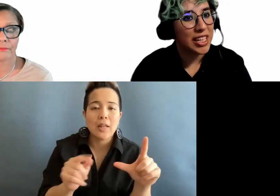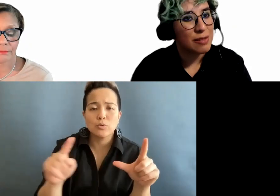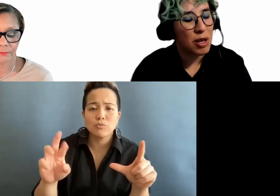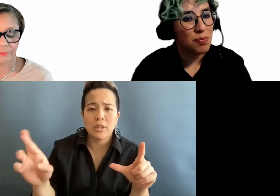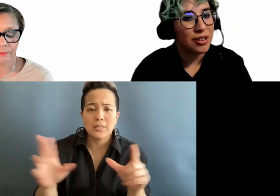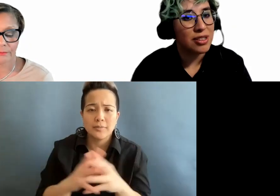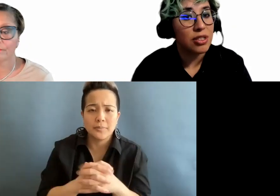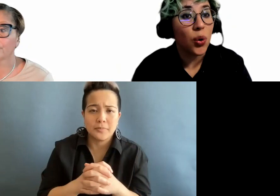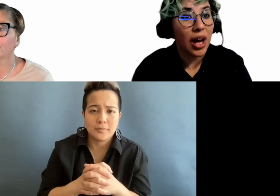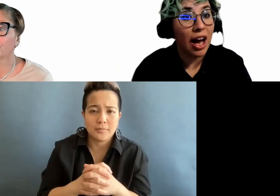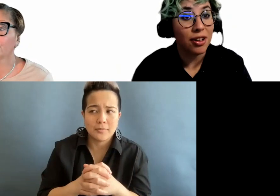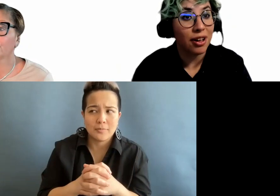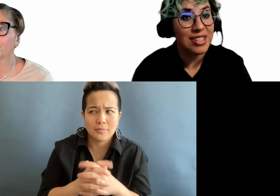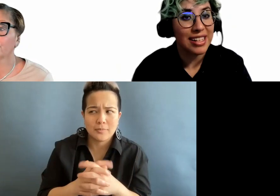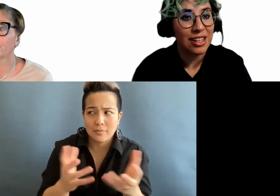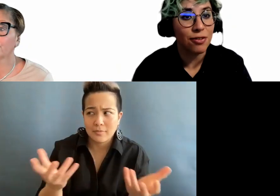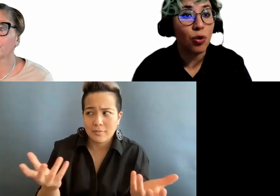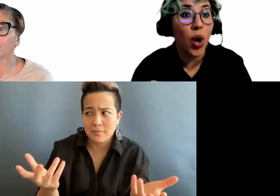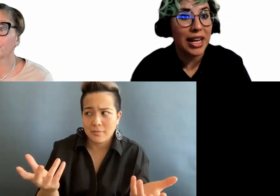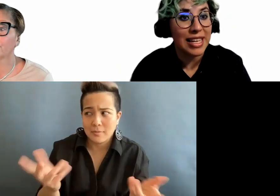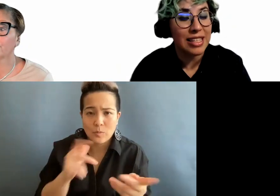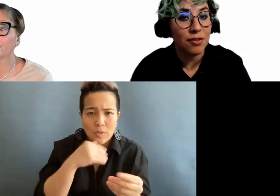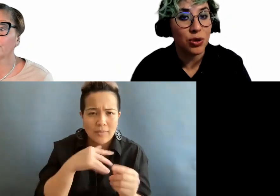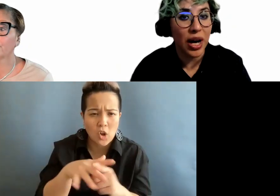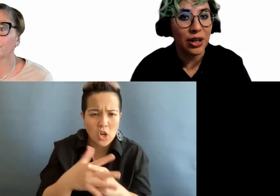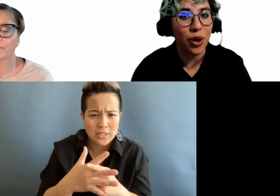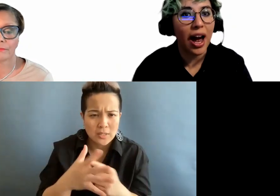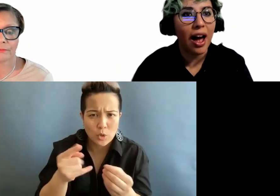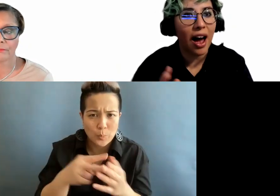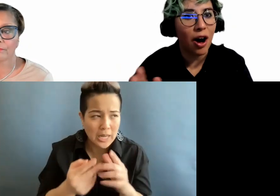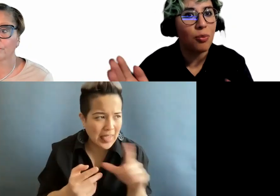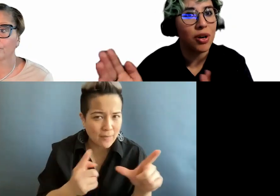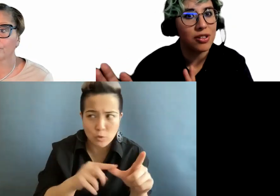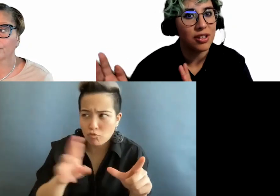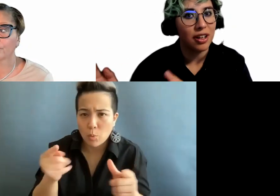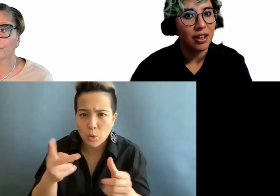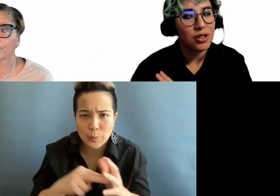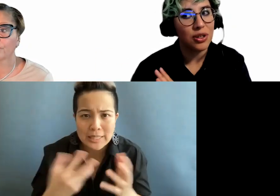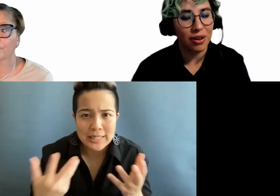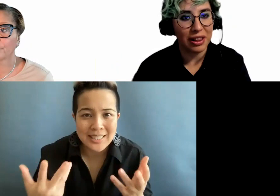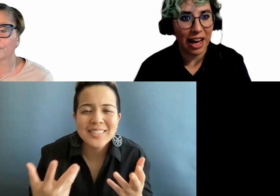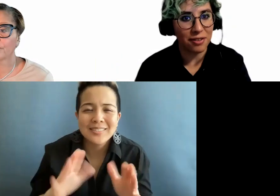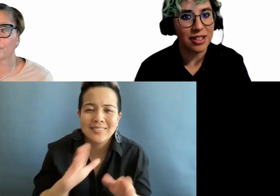because people don't have the context of what is left to right or how much to your left,